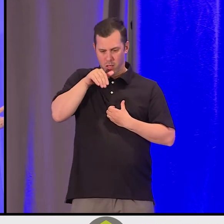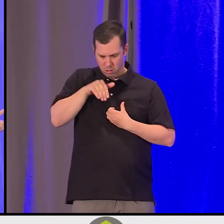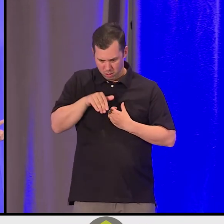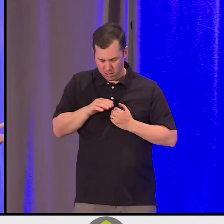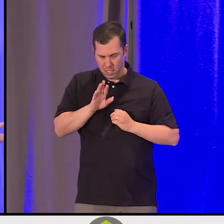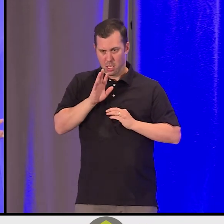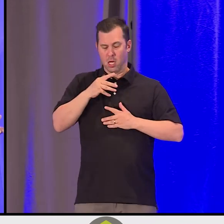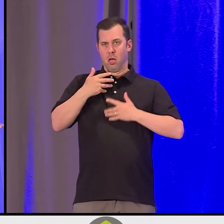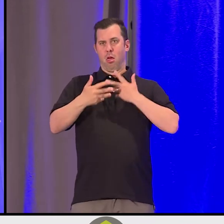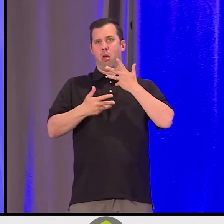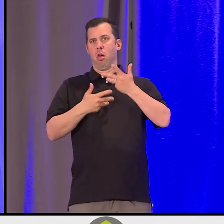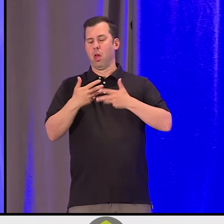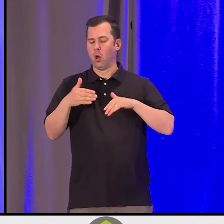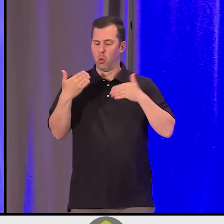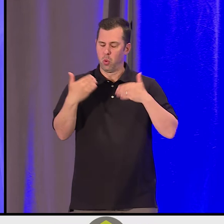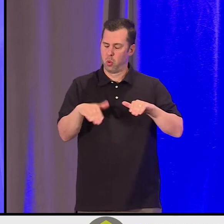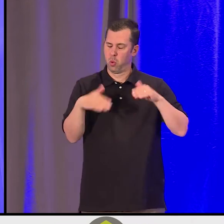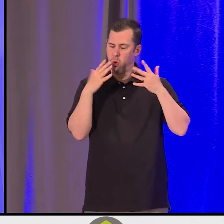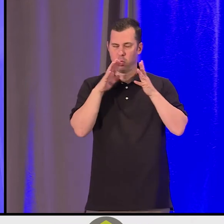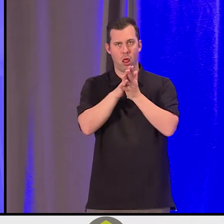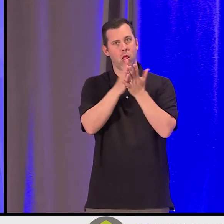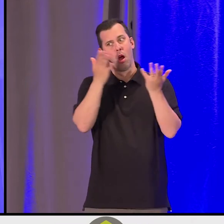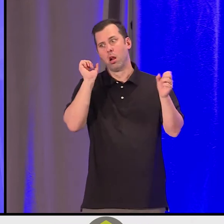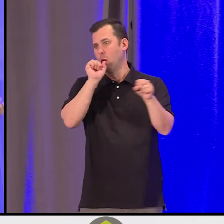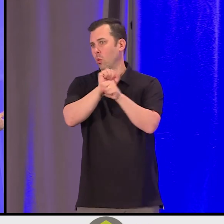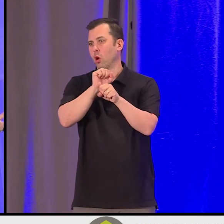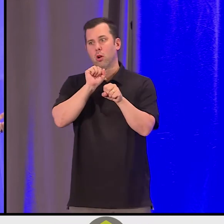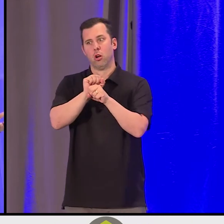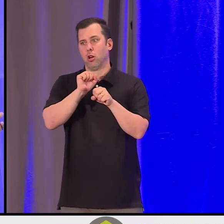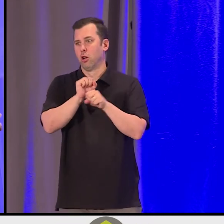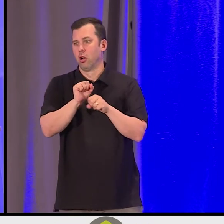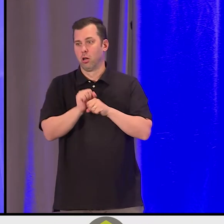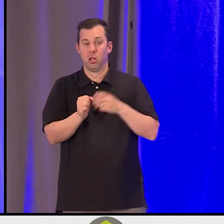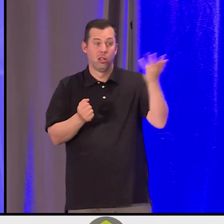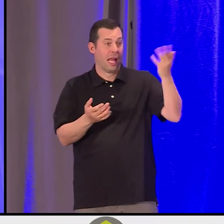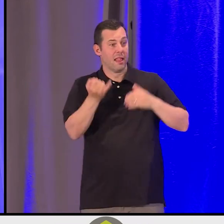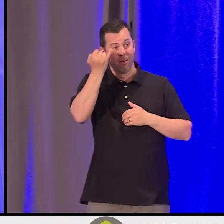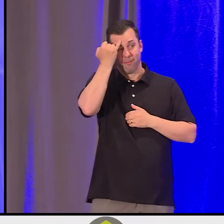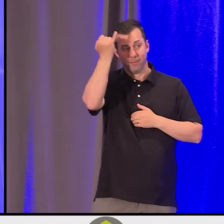when he talked about transforming a community like Fort St. James.